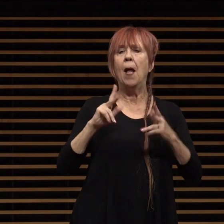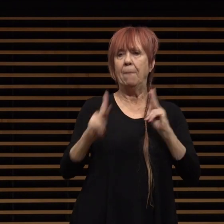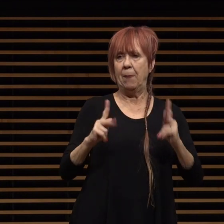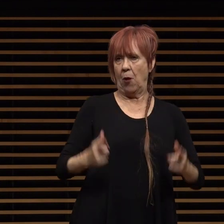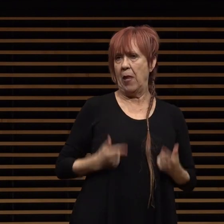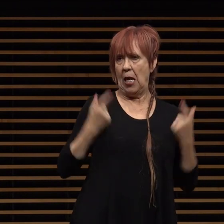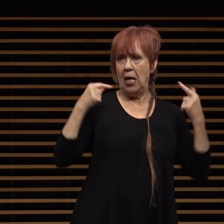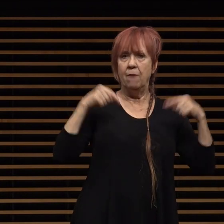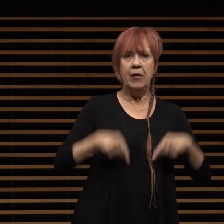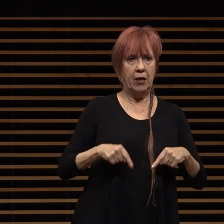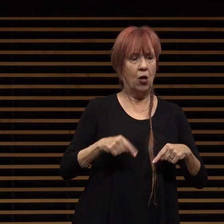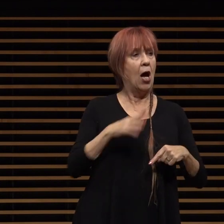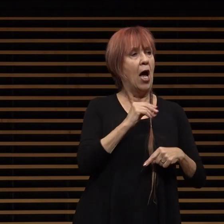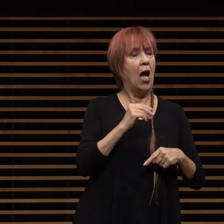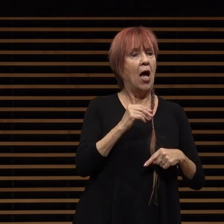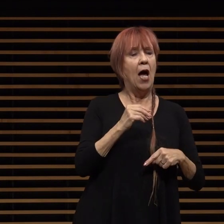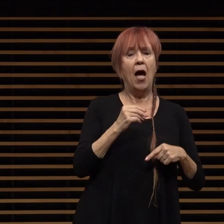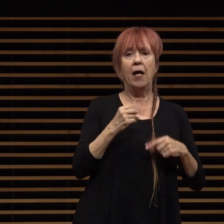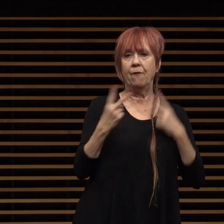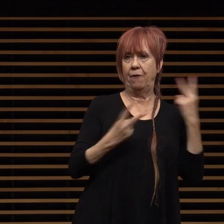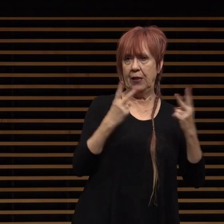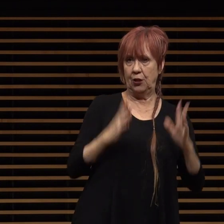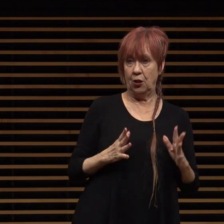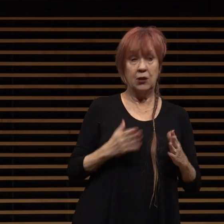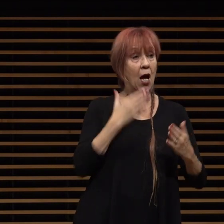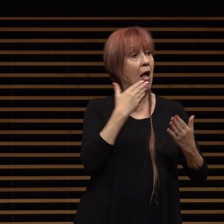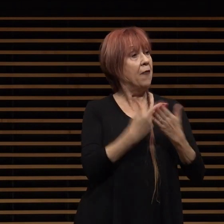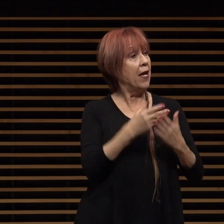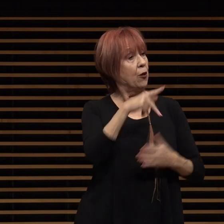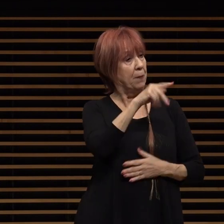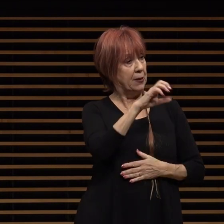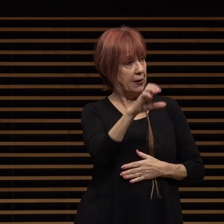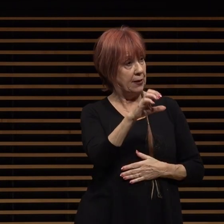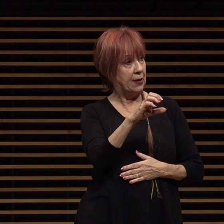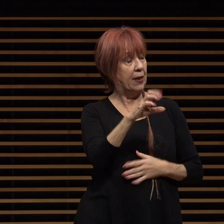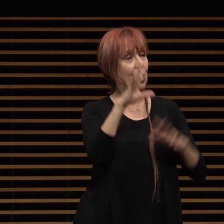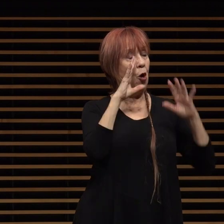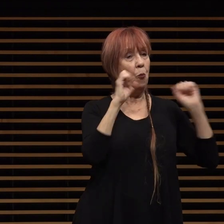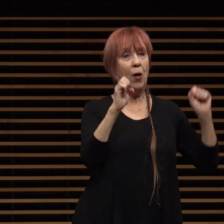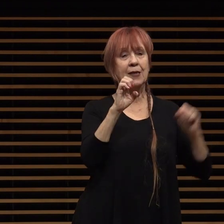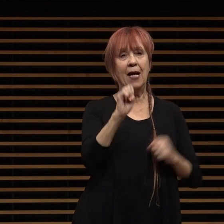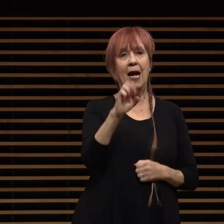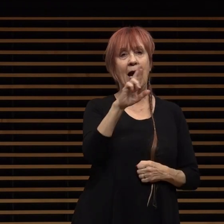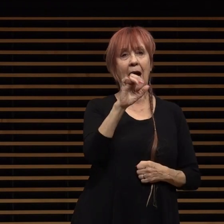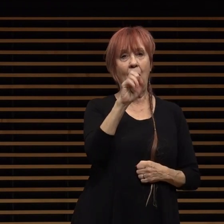visitors alike thank you pasadena city college